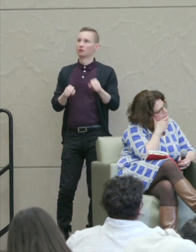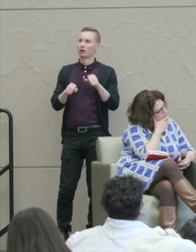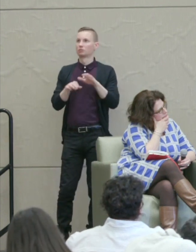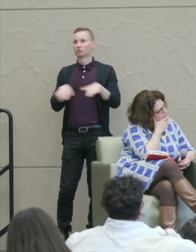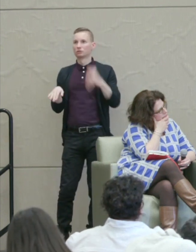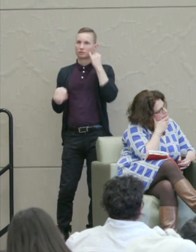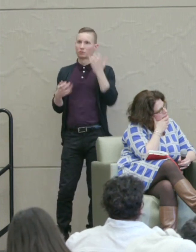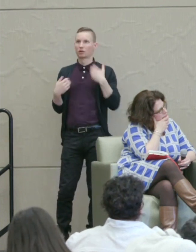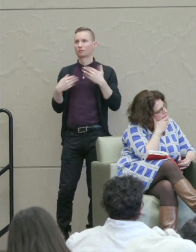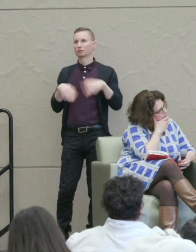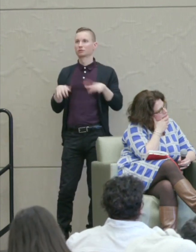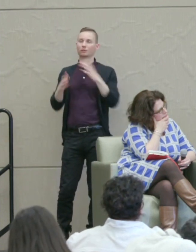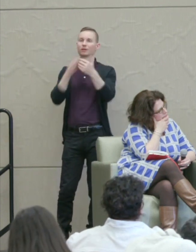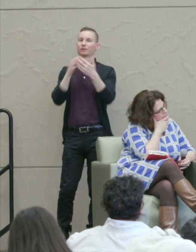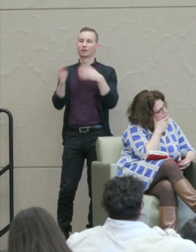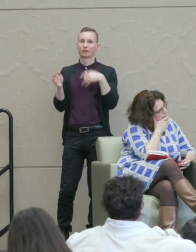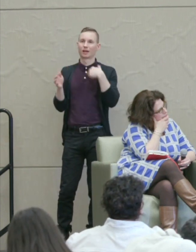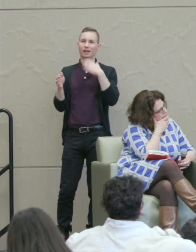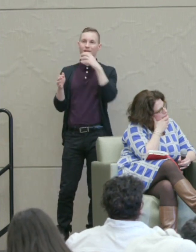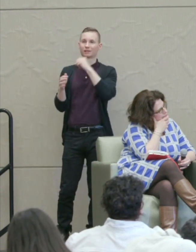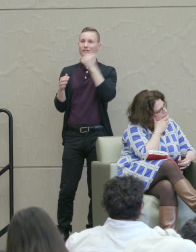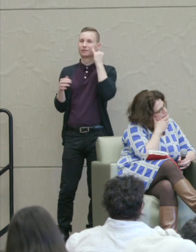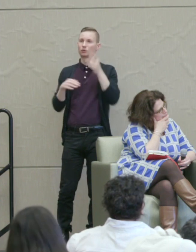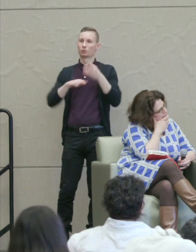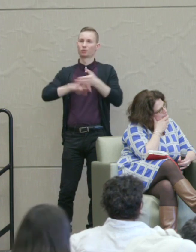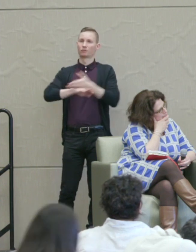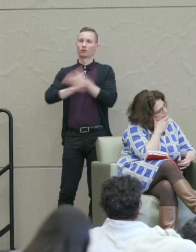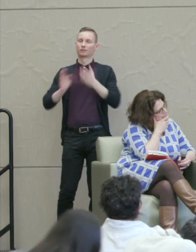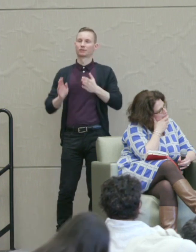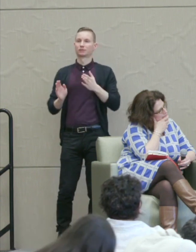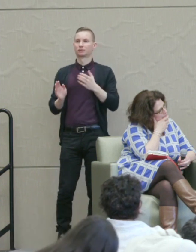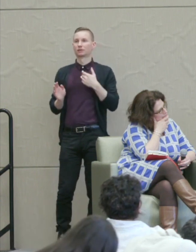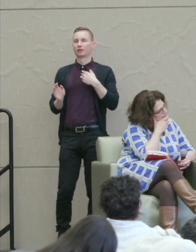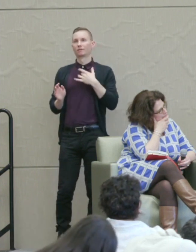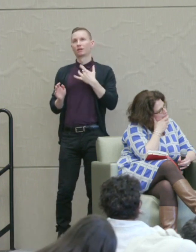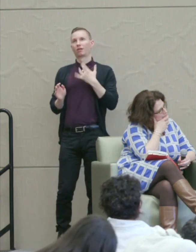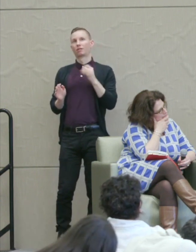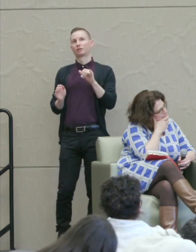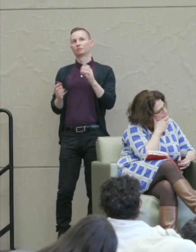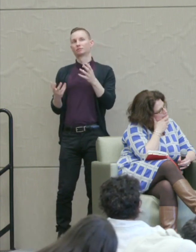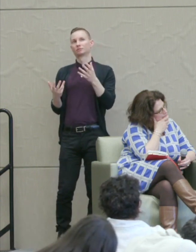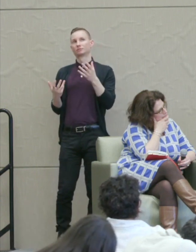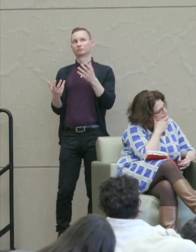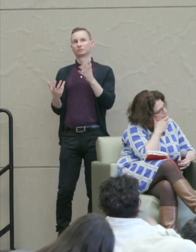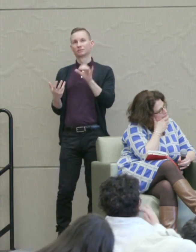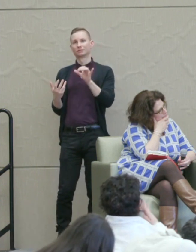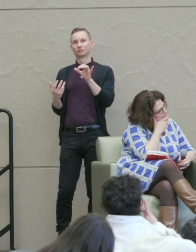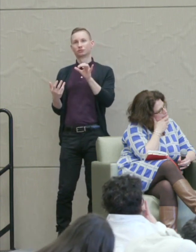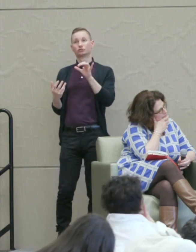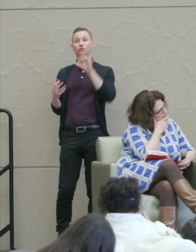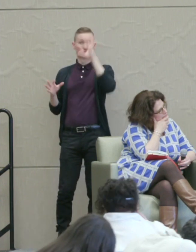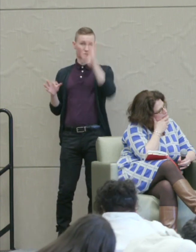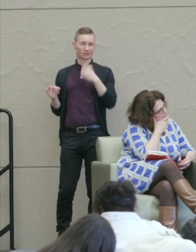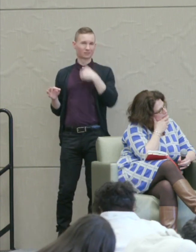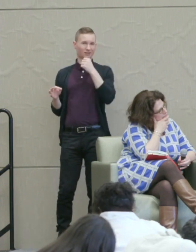So anyway I guess being a reformist I feel has been a choice that I'm not ashamed of